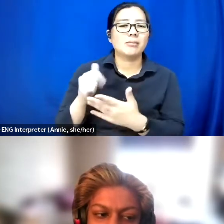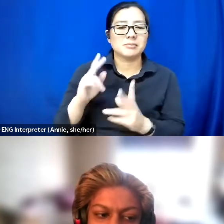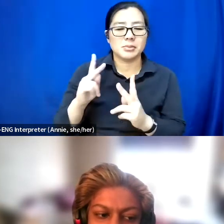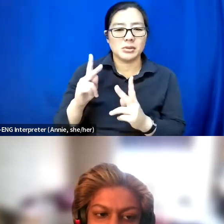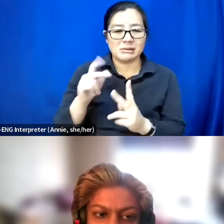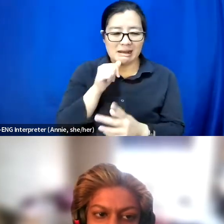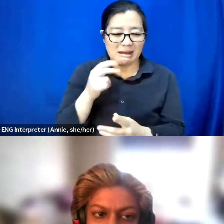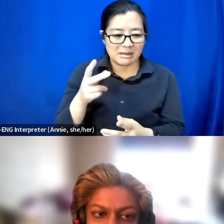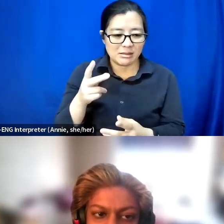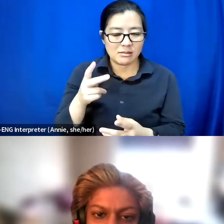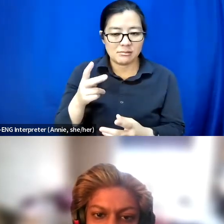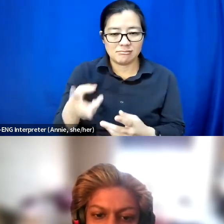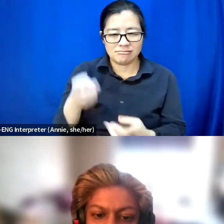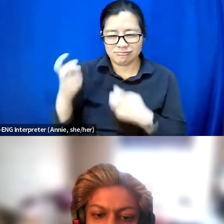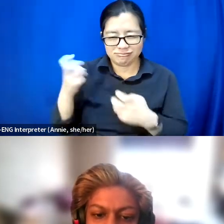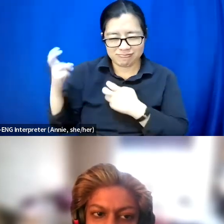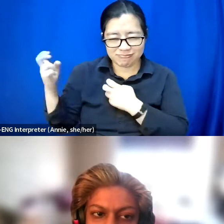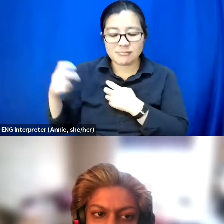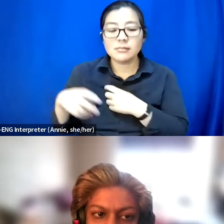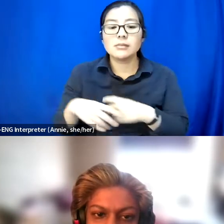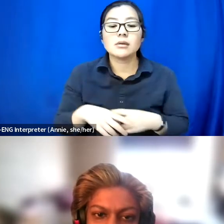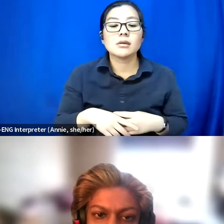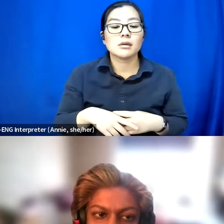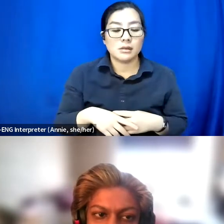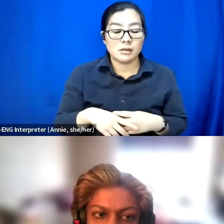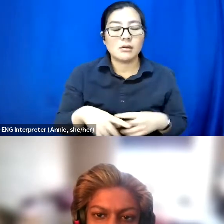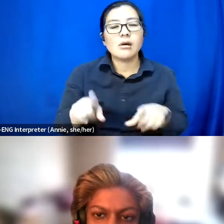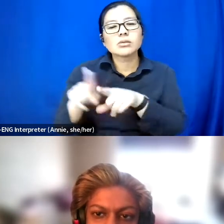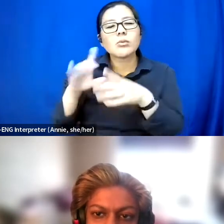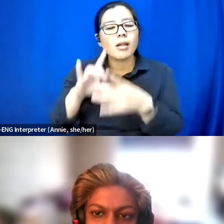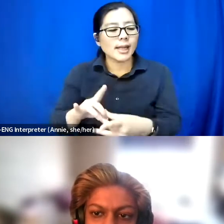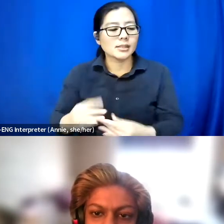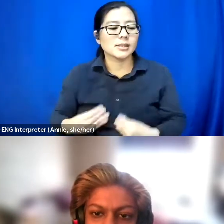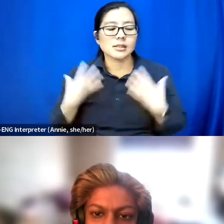And also just talking a lot about inspiration porn and how that is uncomfortable.